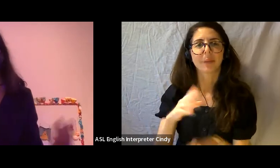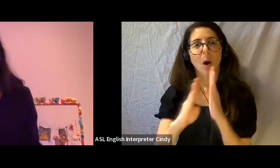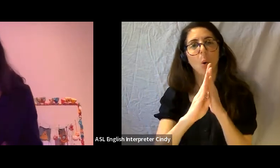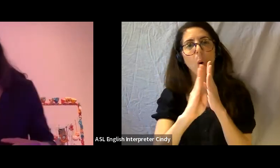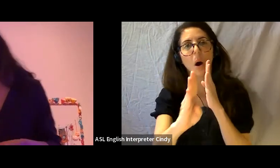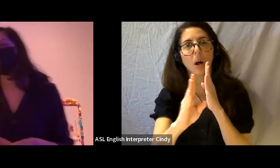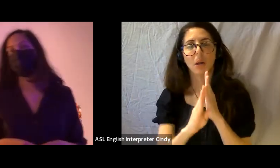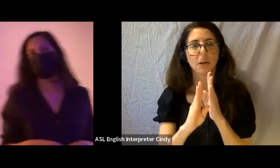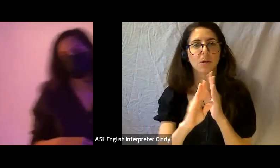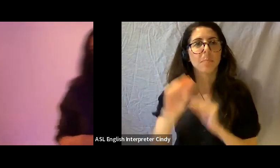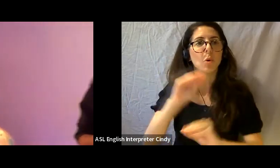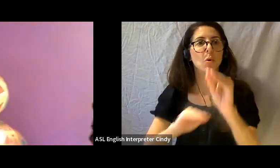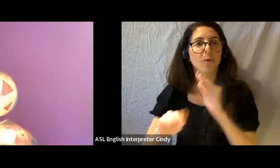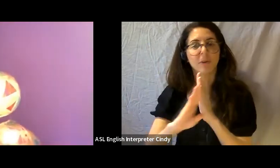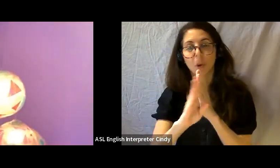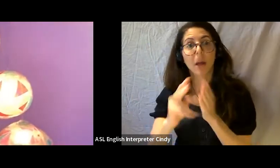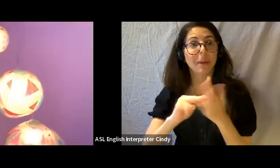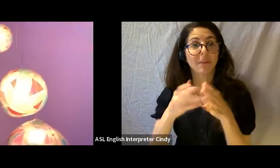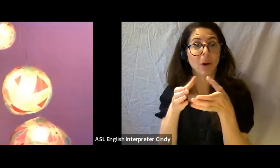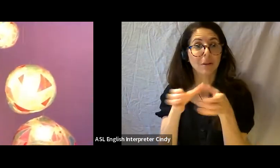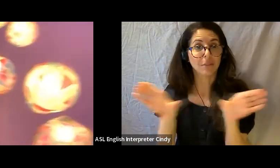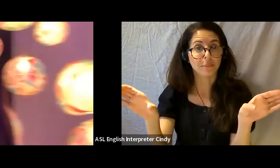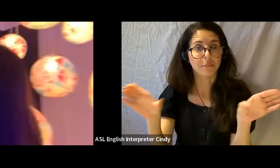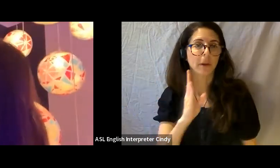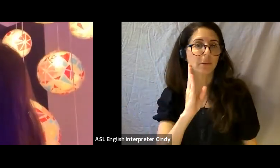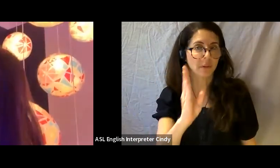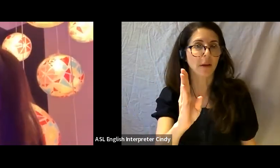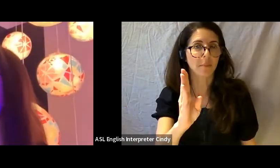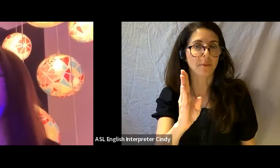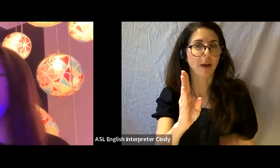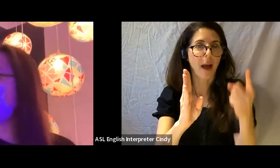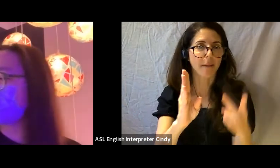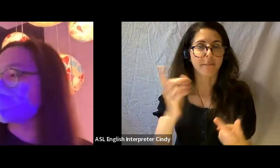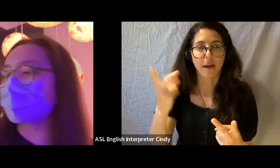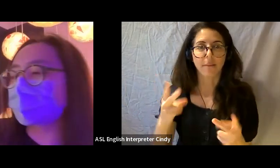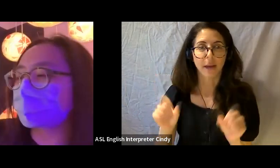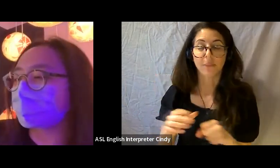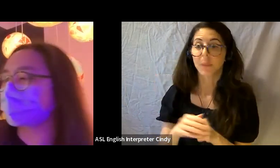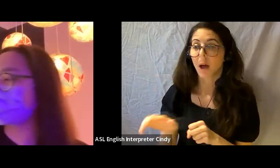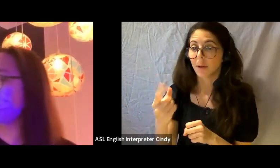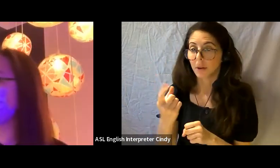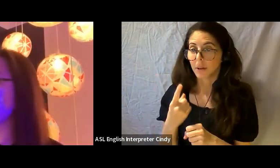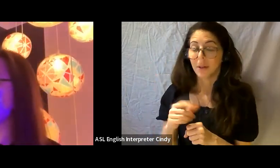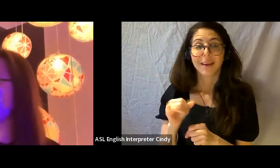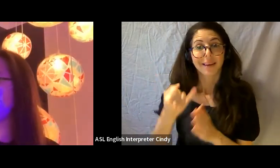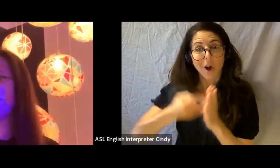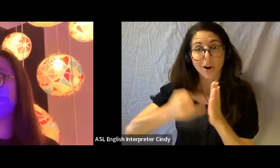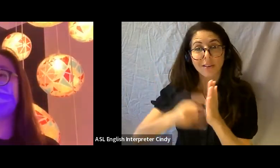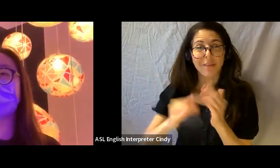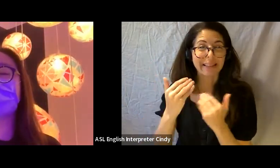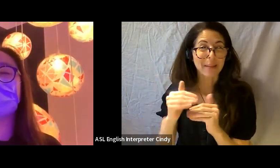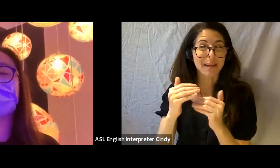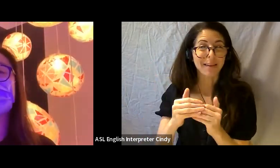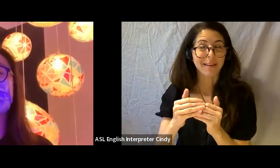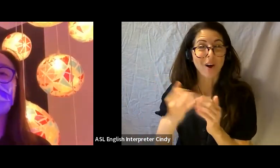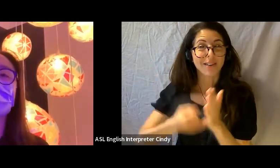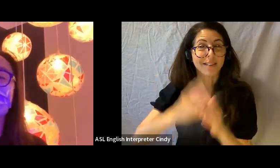So the next question: are artists with limited professional experience welcome to participate?